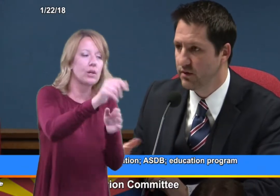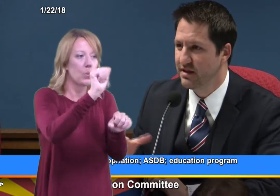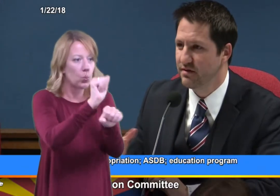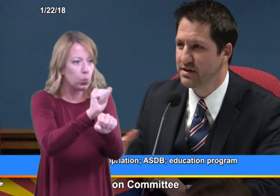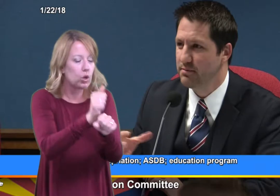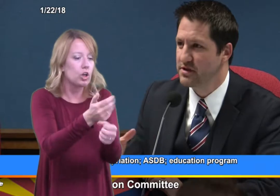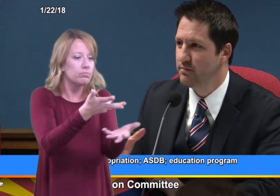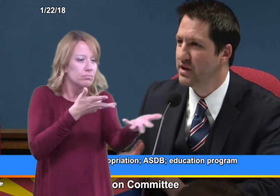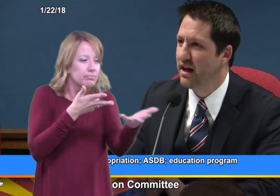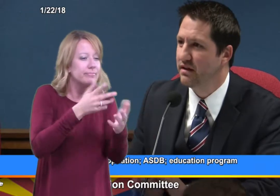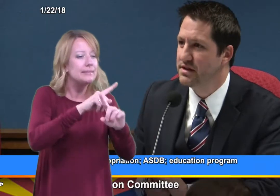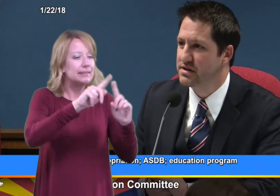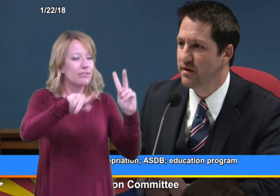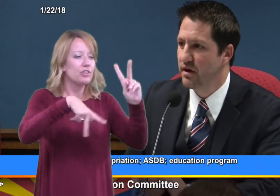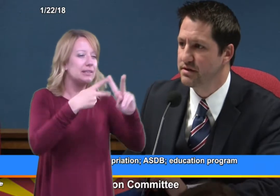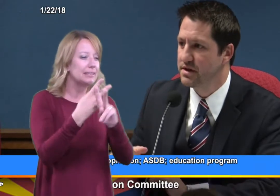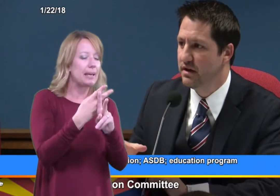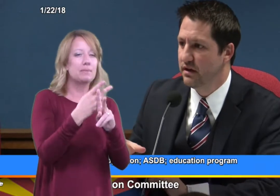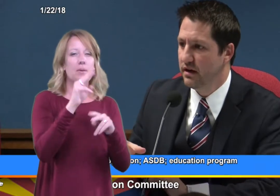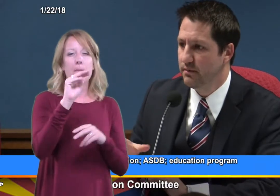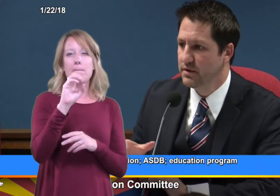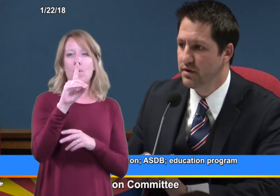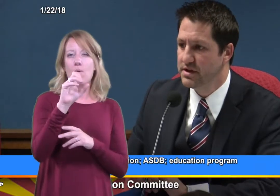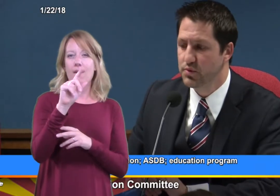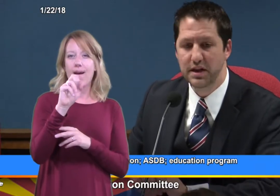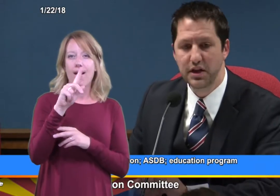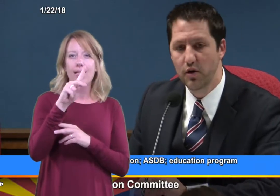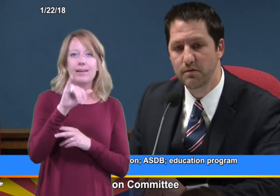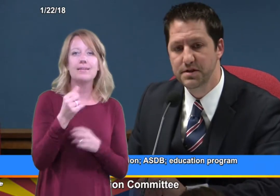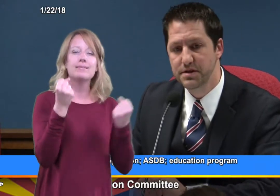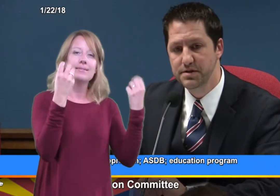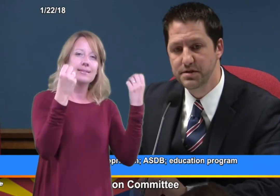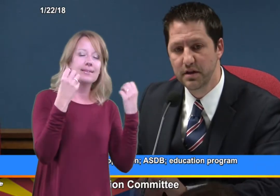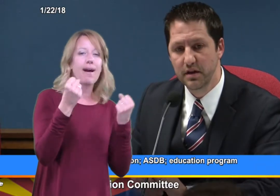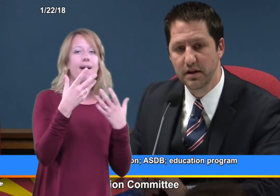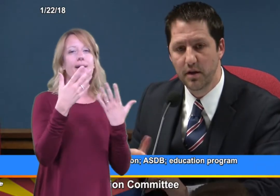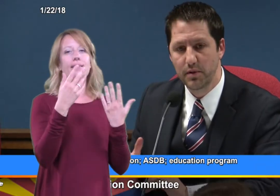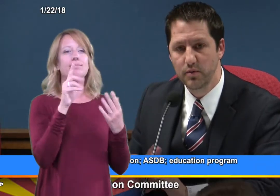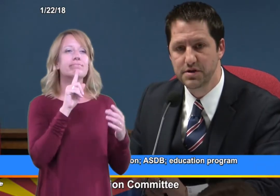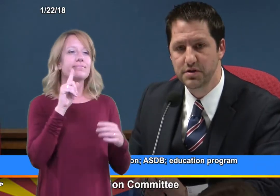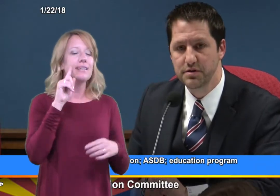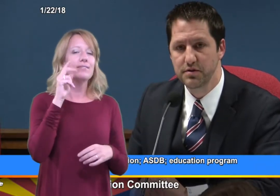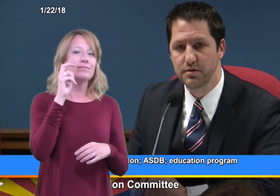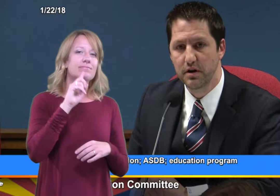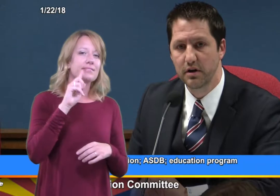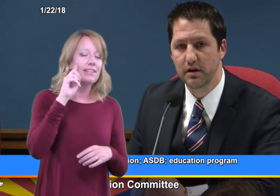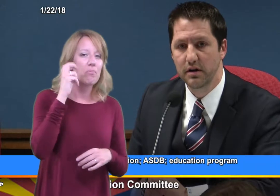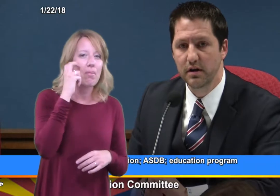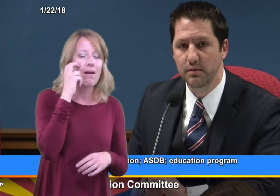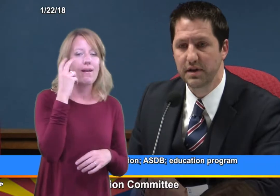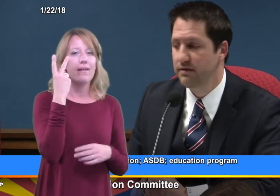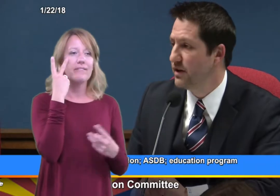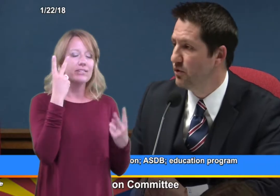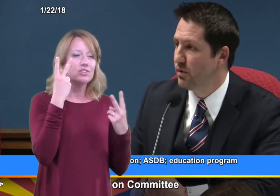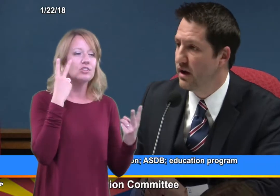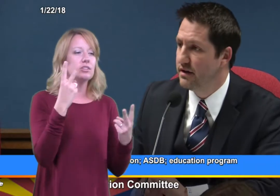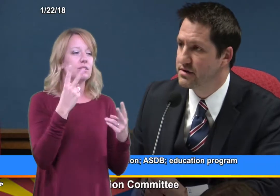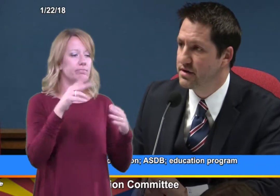different types of modalities as far as doing these weekly home visits and helping with students who are deaf and/or blind.